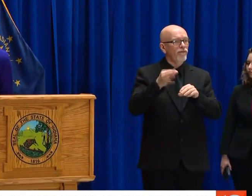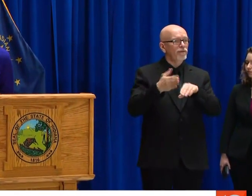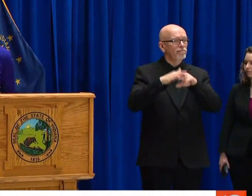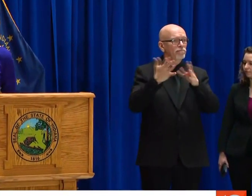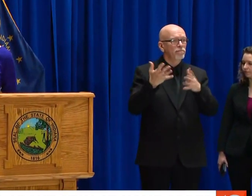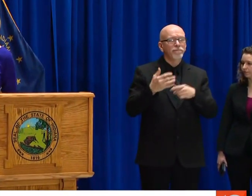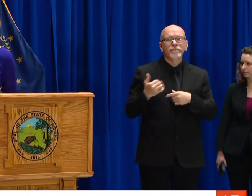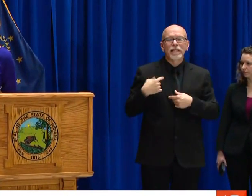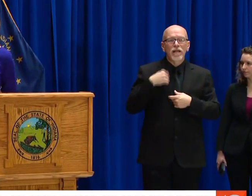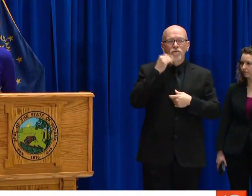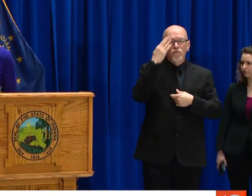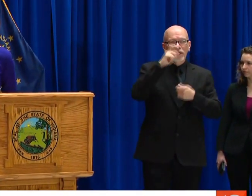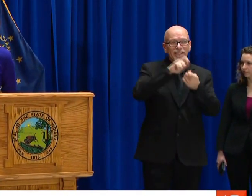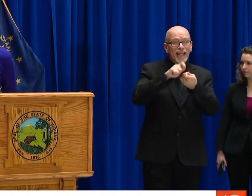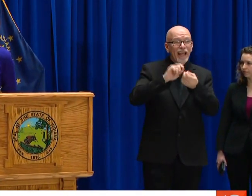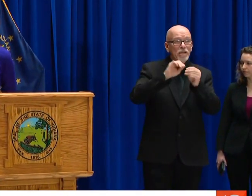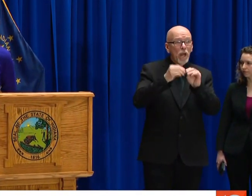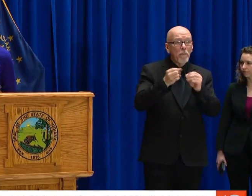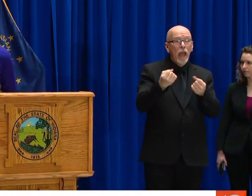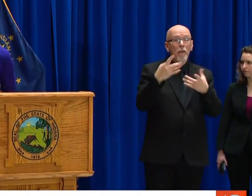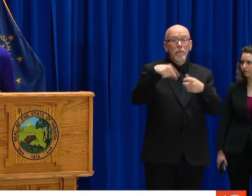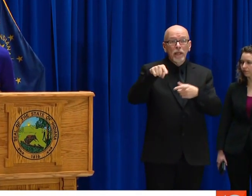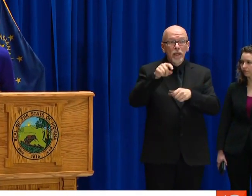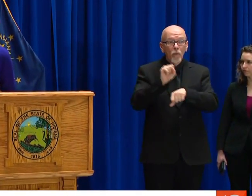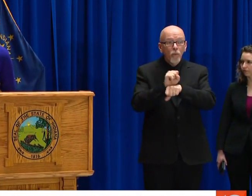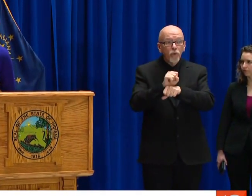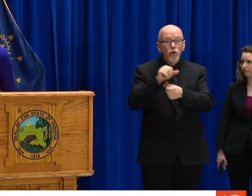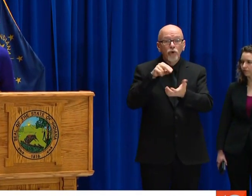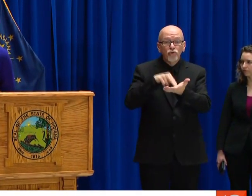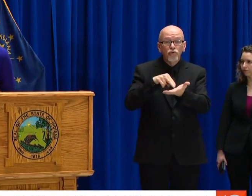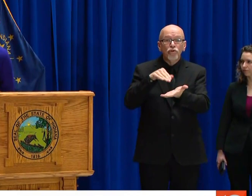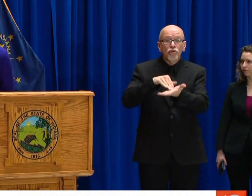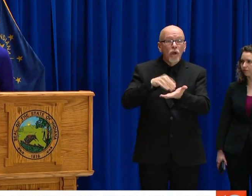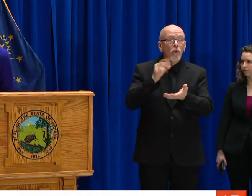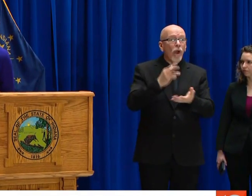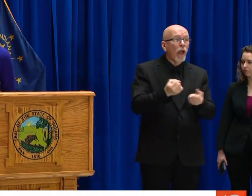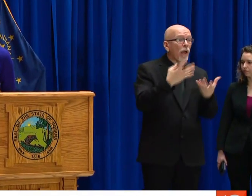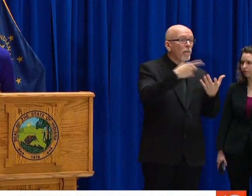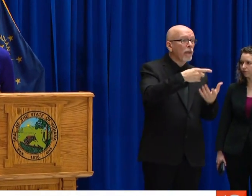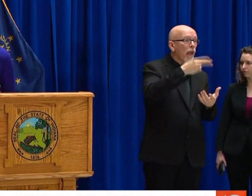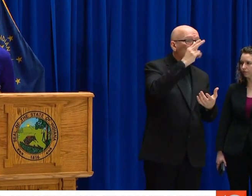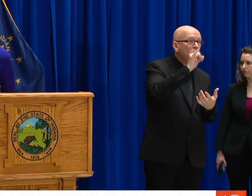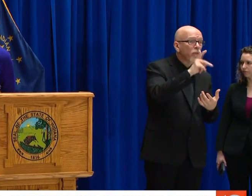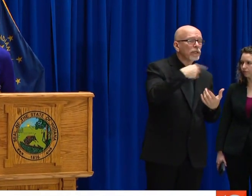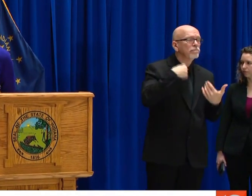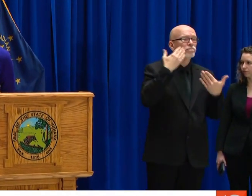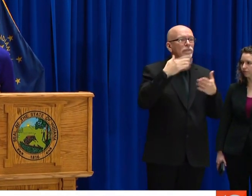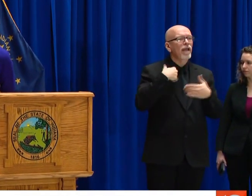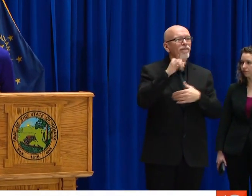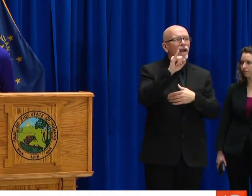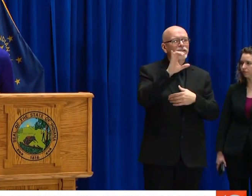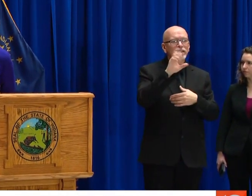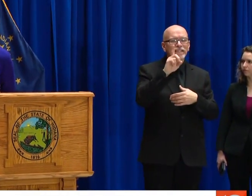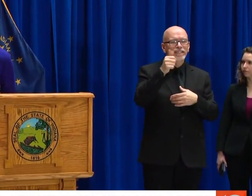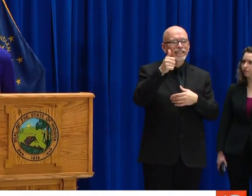AND WHAT PERCENTAGE OF THE CASES THAT WE'RE SEEING ARE IN HEALTHCARE WORKERS? SO I DON'T, UNFORTUNATELY,